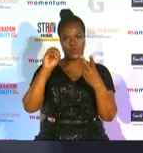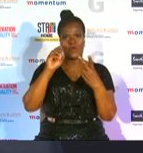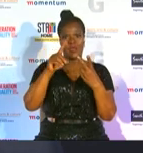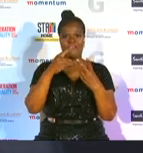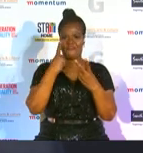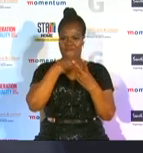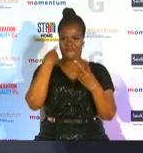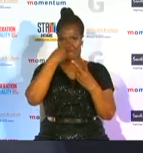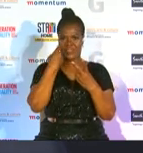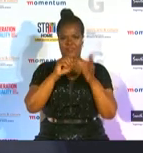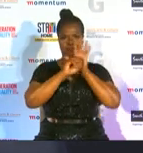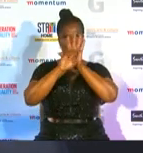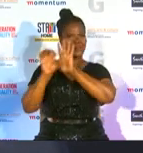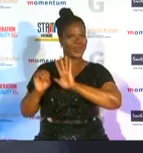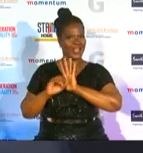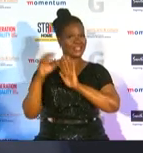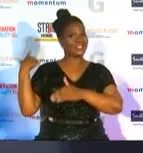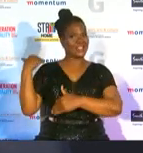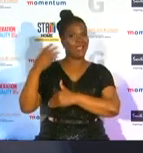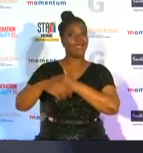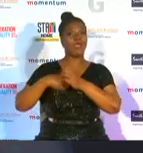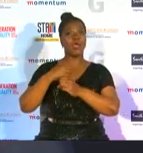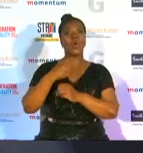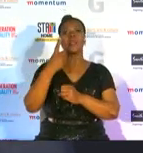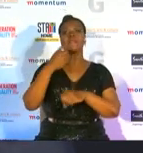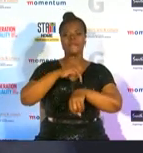during the memorable 2019 rugby world cup